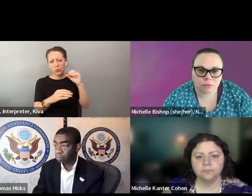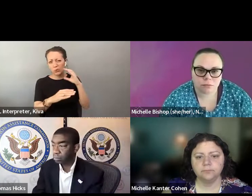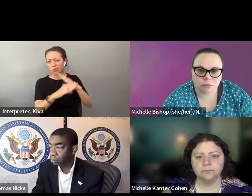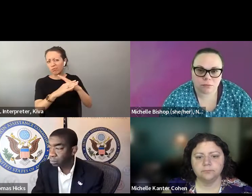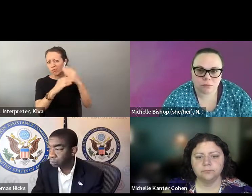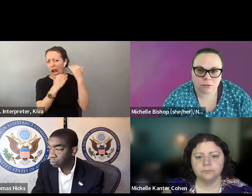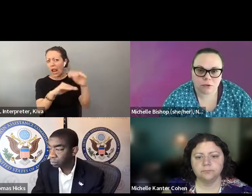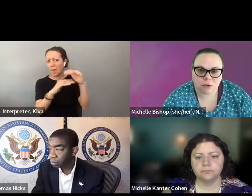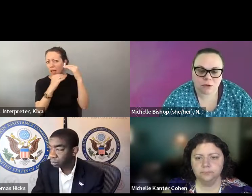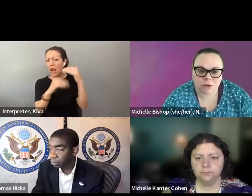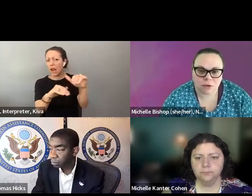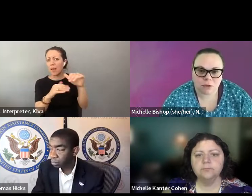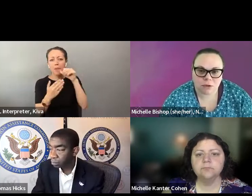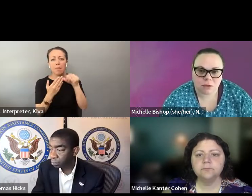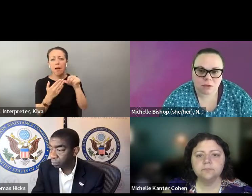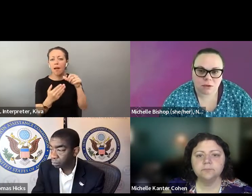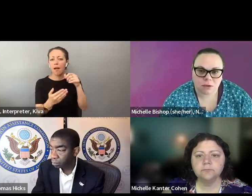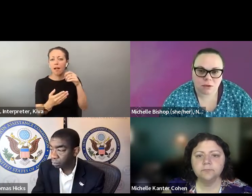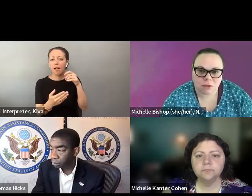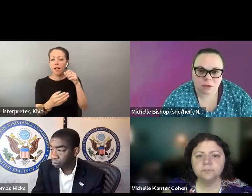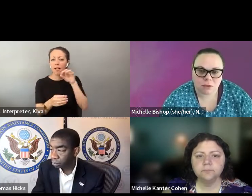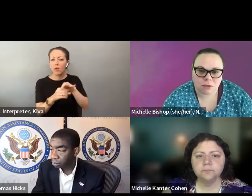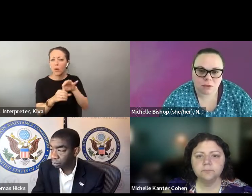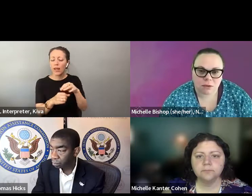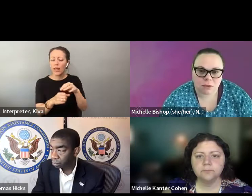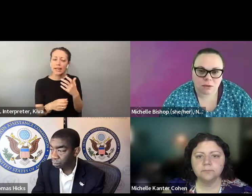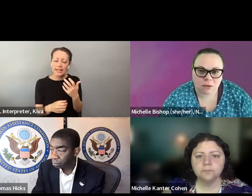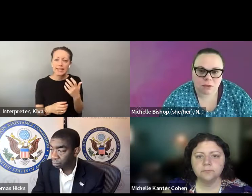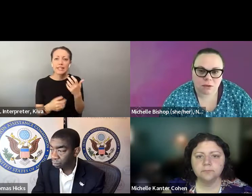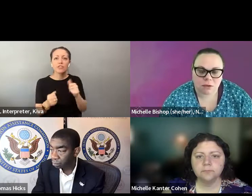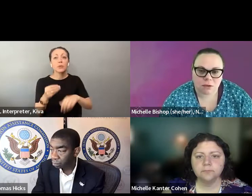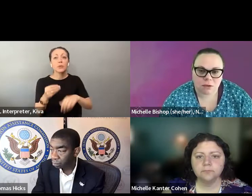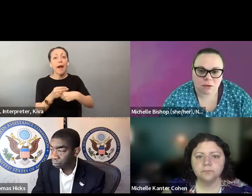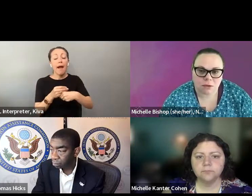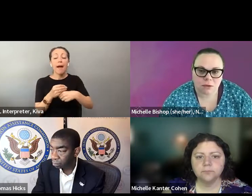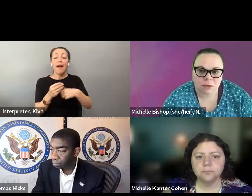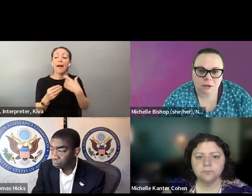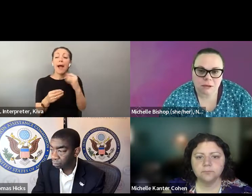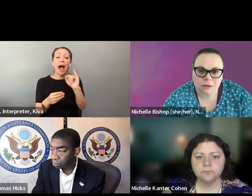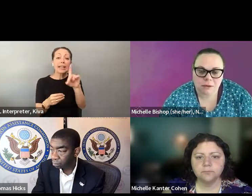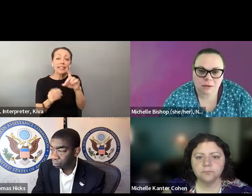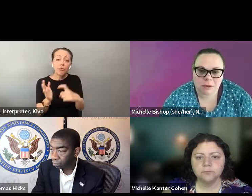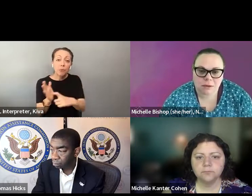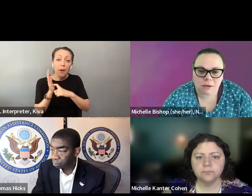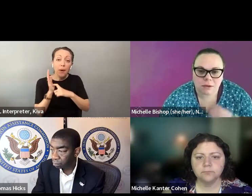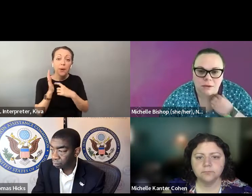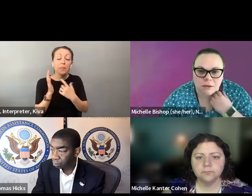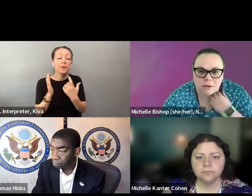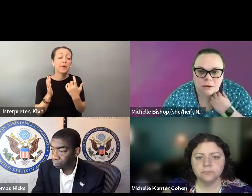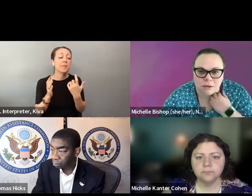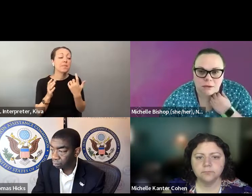I don't need to I don't think I need to go into what that was flowing from the 2020 election, and some of the candidates and it led to a wave of bills across the country restricting methods of voting particularly vote by mail in florida we mail. In Florida, we saw resistance to vote by mail in